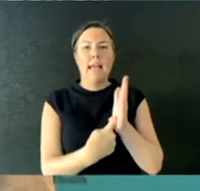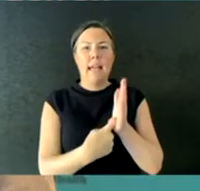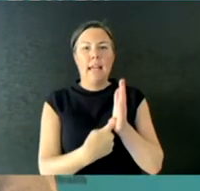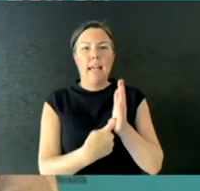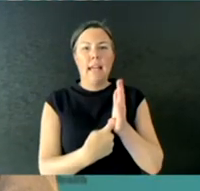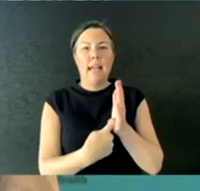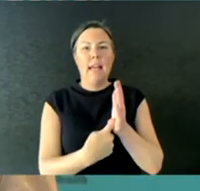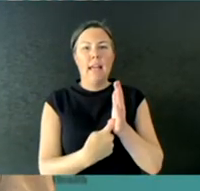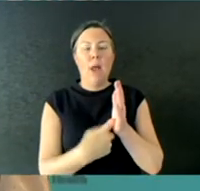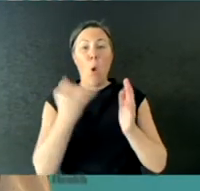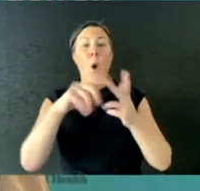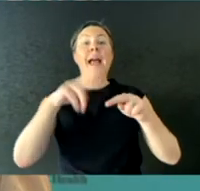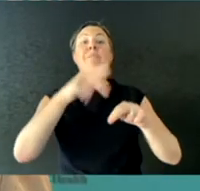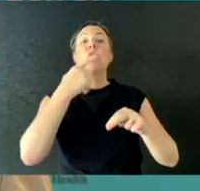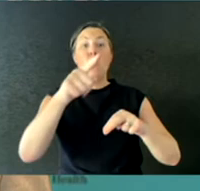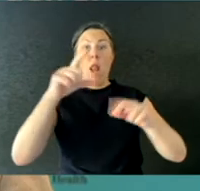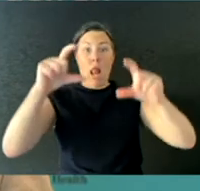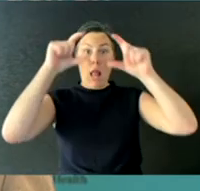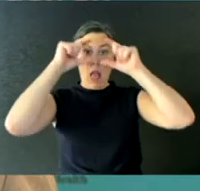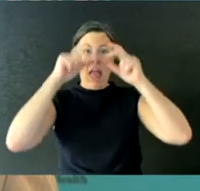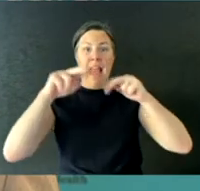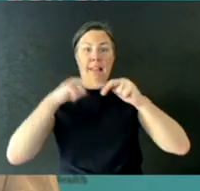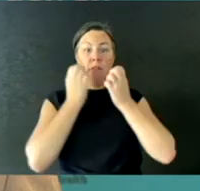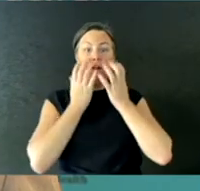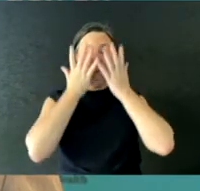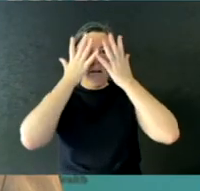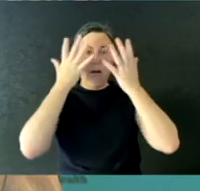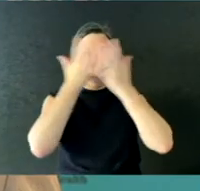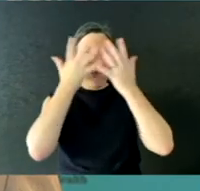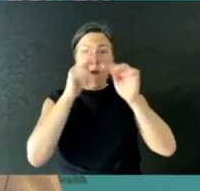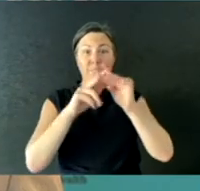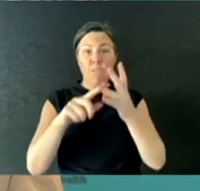Now, that is the minimum standard, and that is what anyone must do before they go into